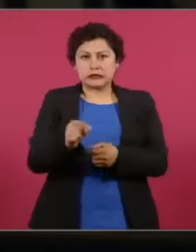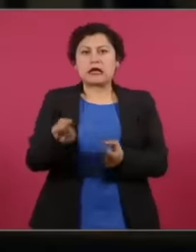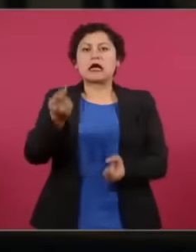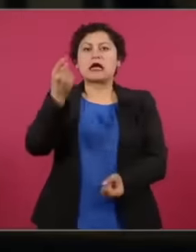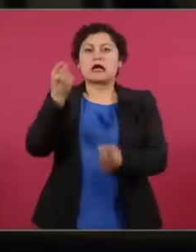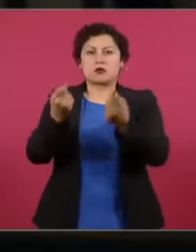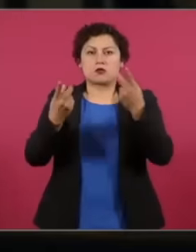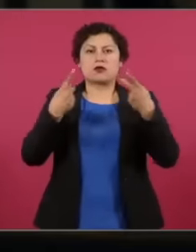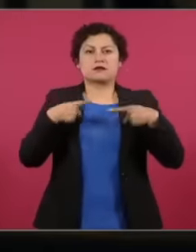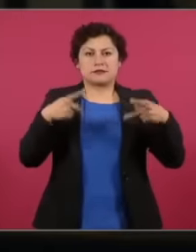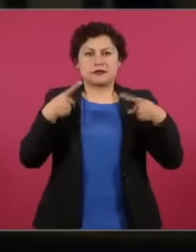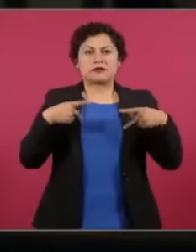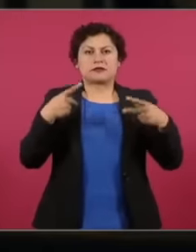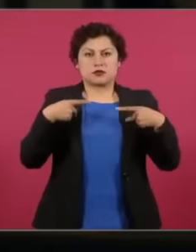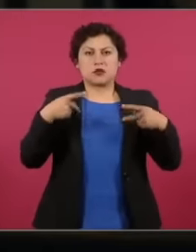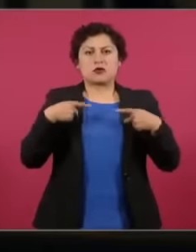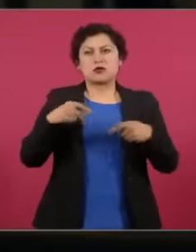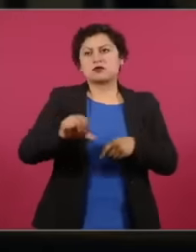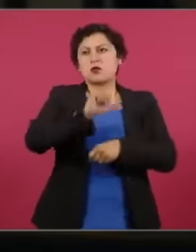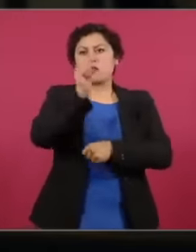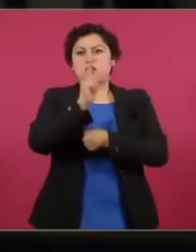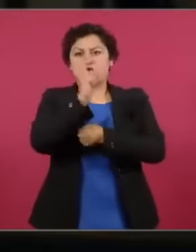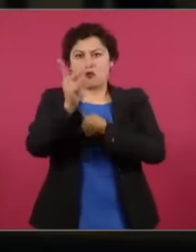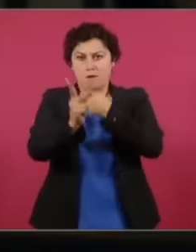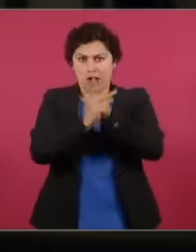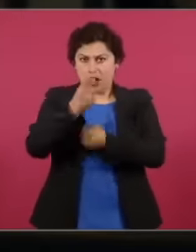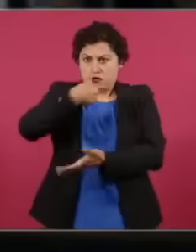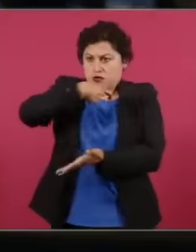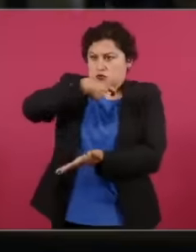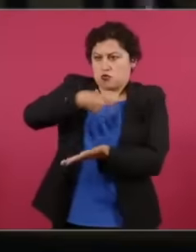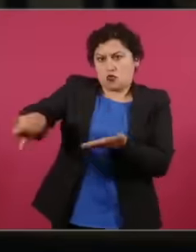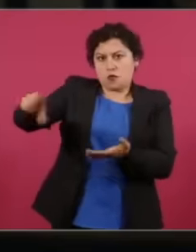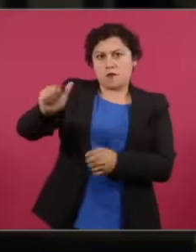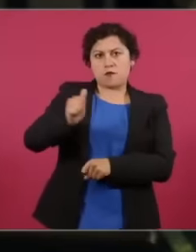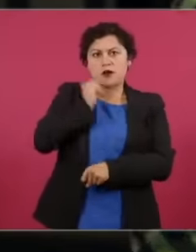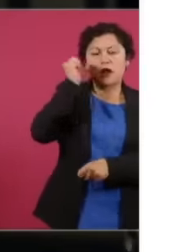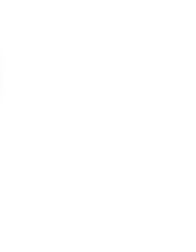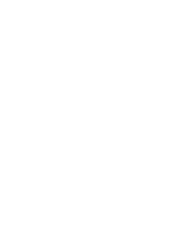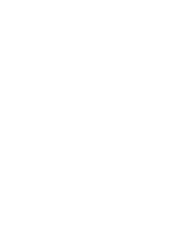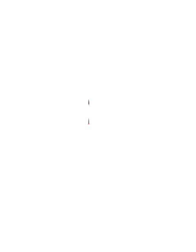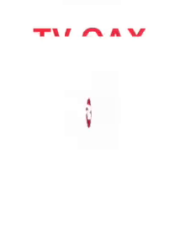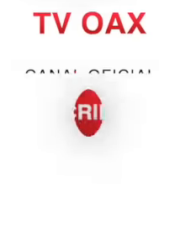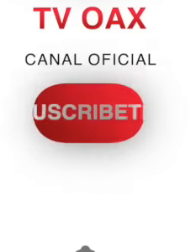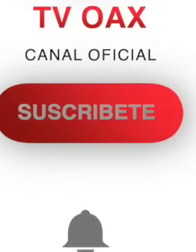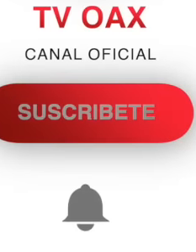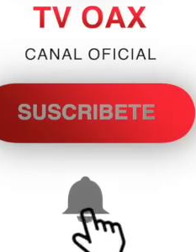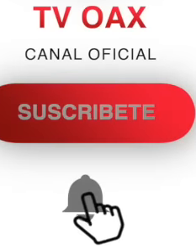closure Not only foreigners but also nationals and there are some of these these